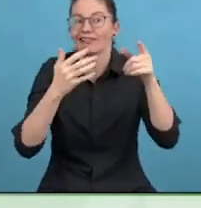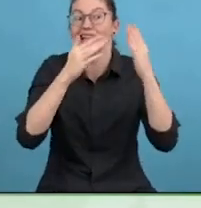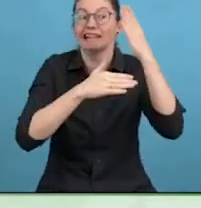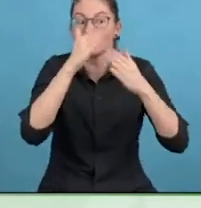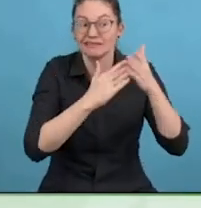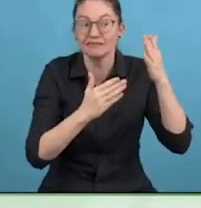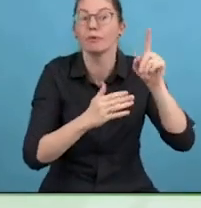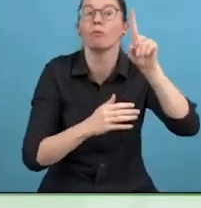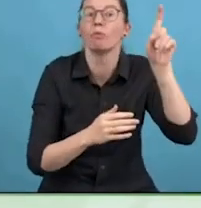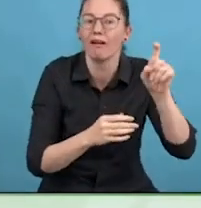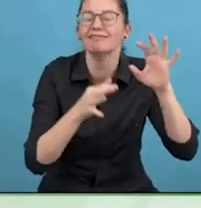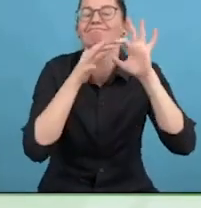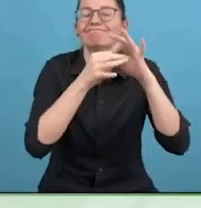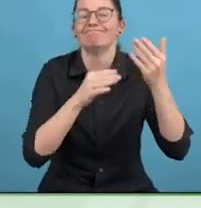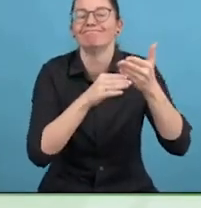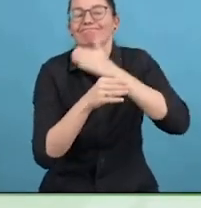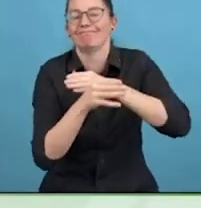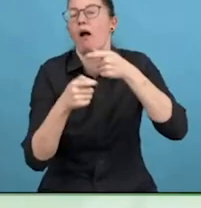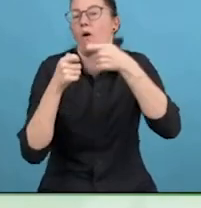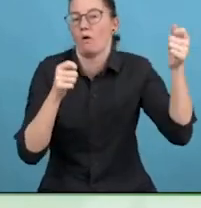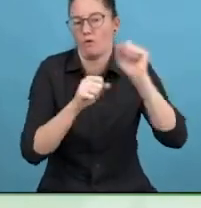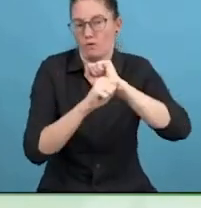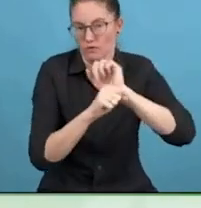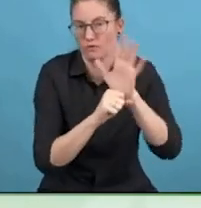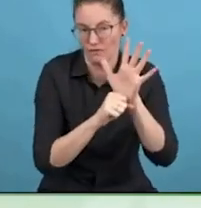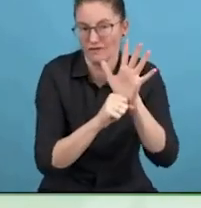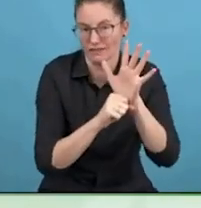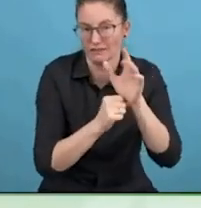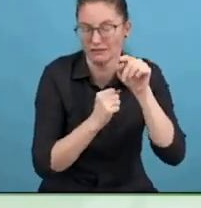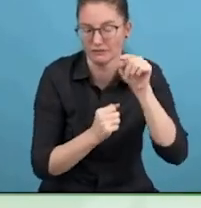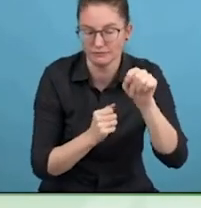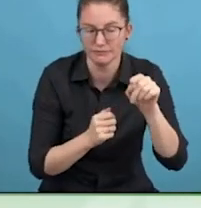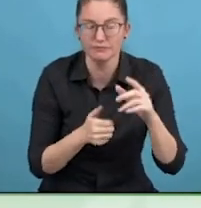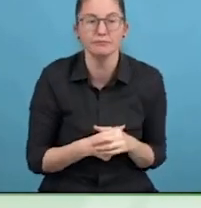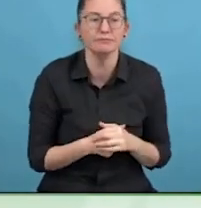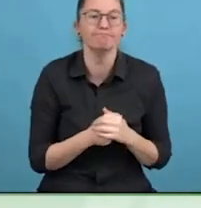asked me about the conference and all these questions.